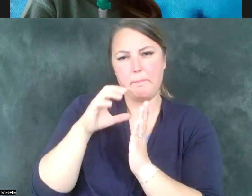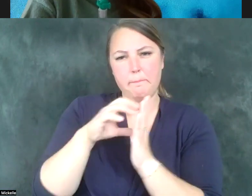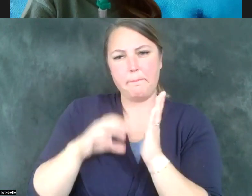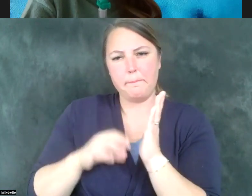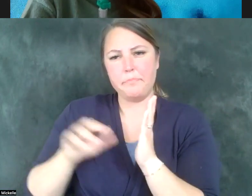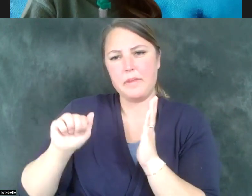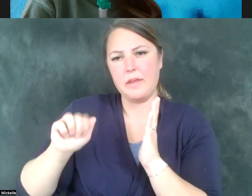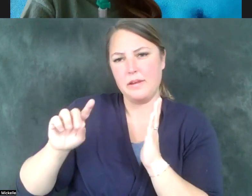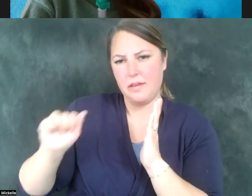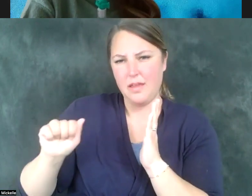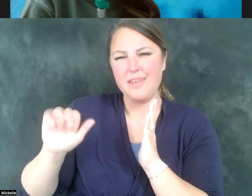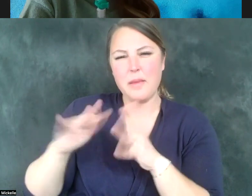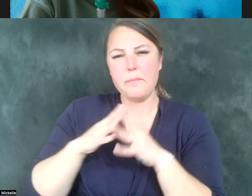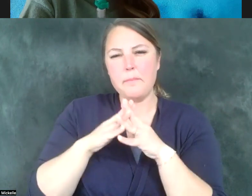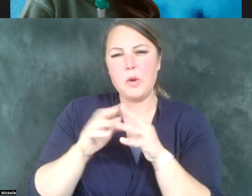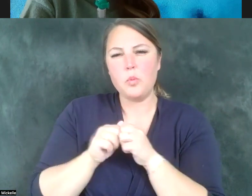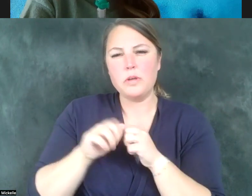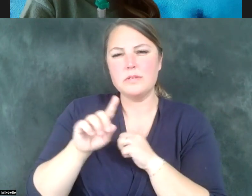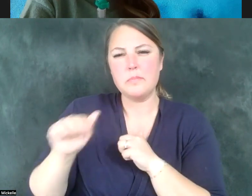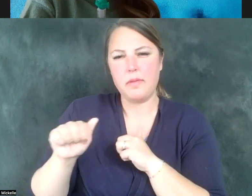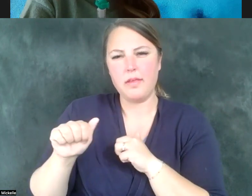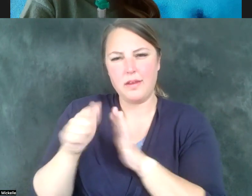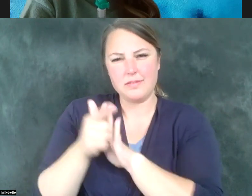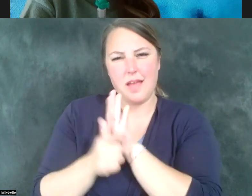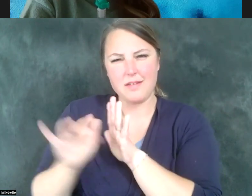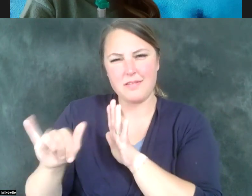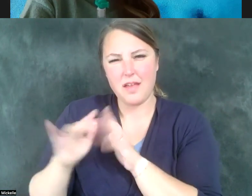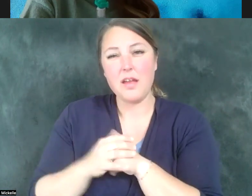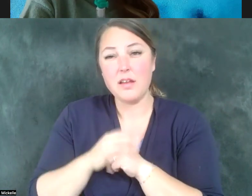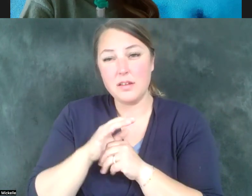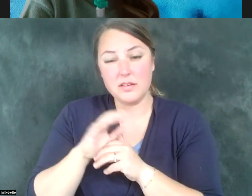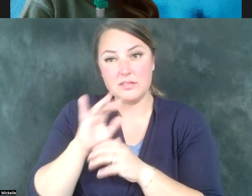the Americans with Disabilities Act that talk about communication, transportation,